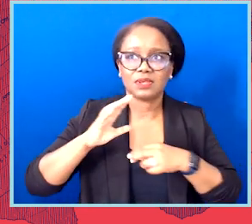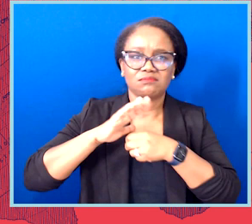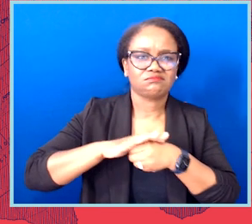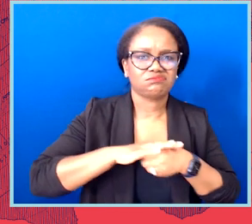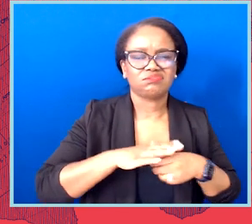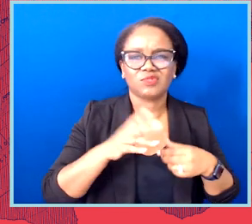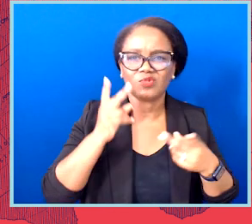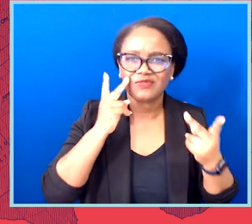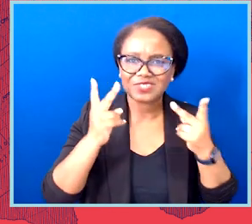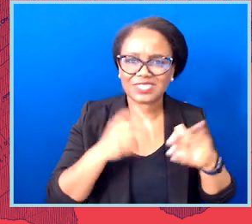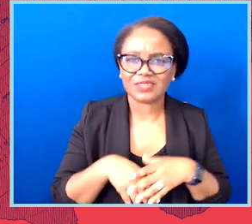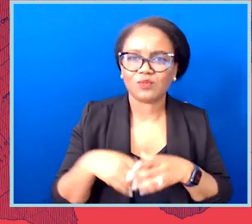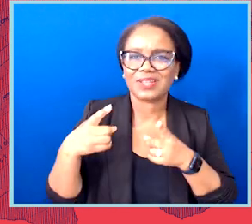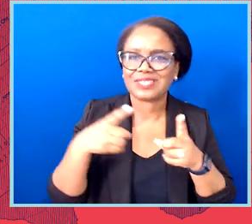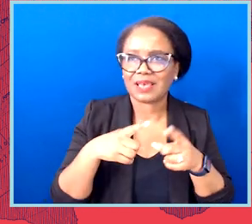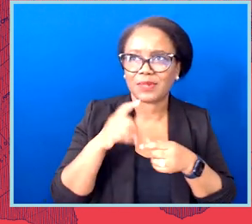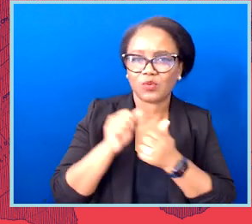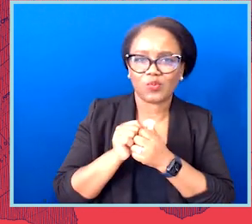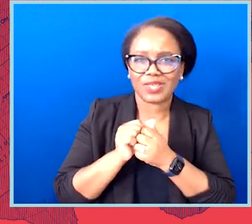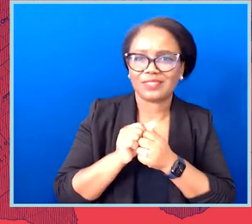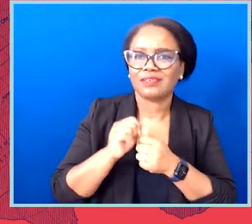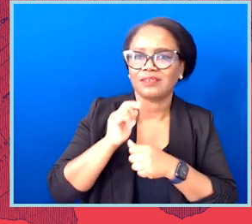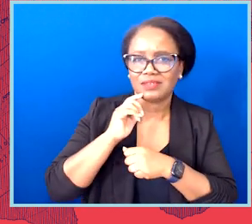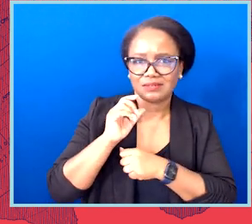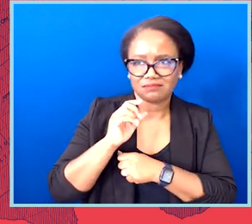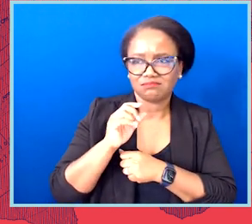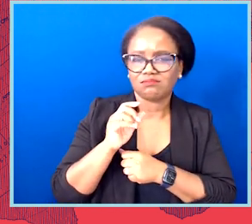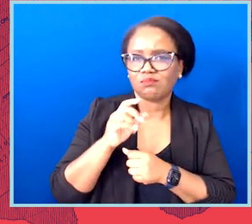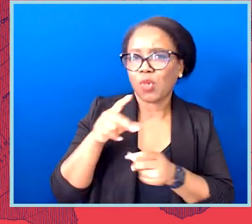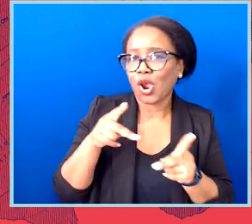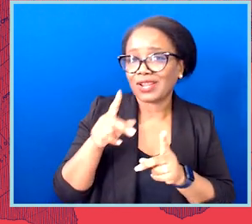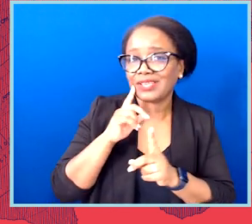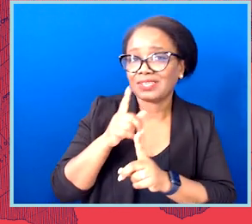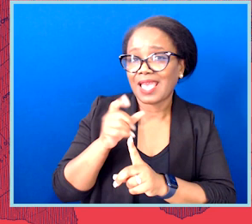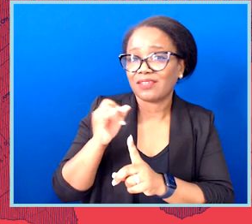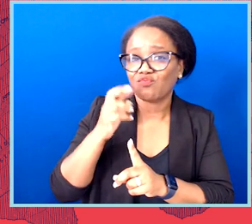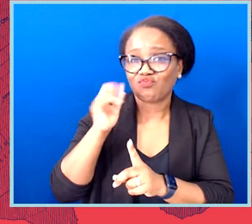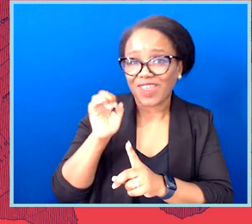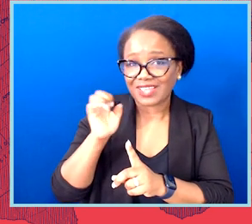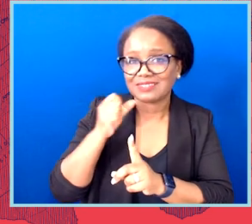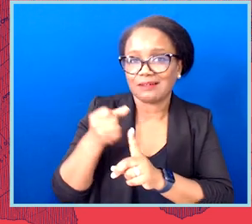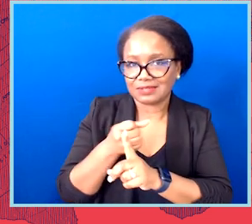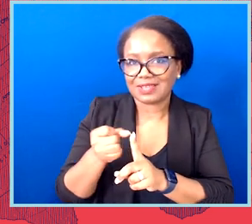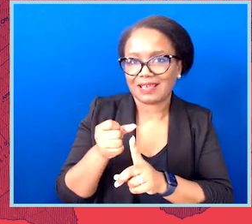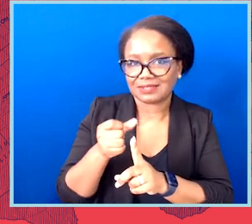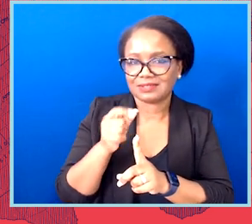leading to some of the attacks across the board that we've talked about today.